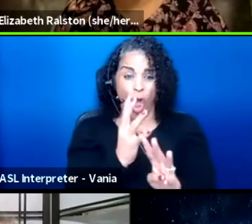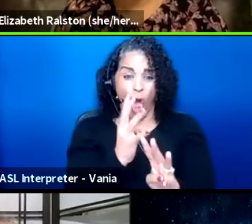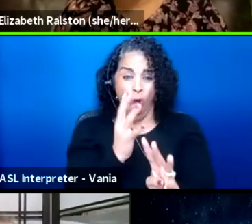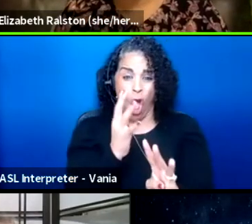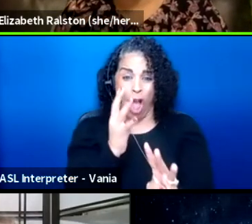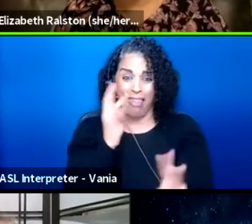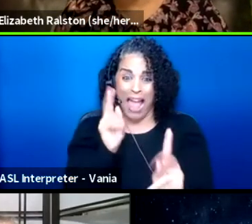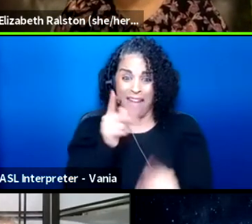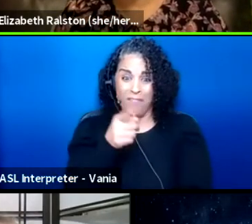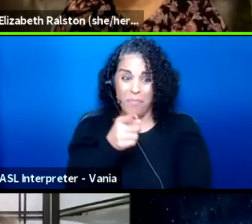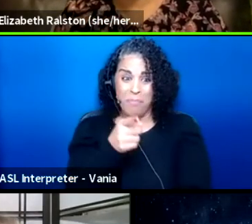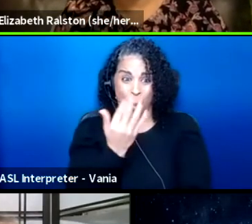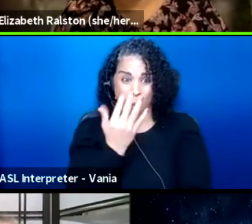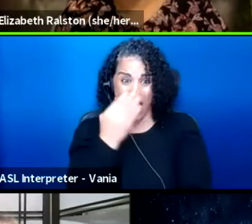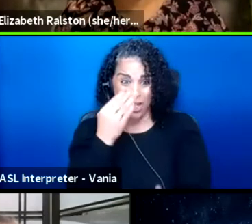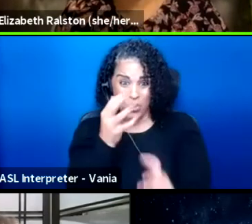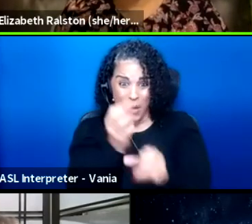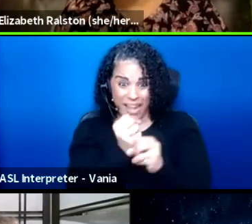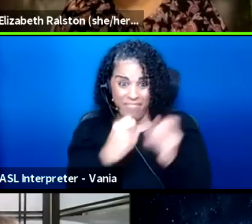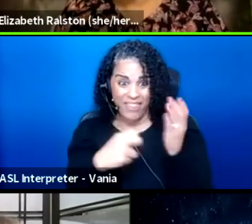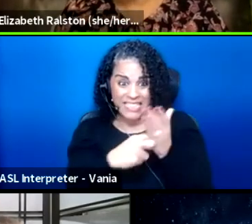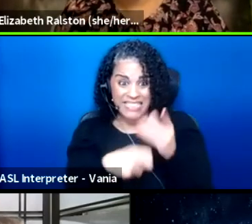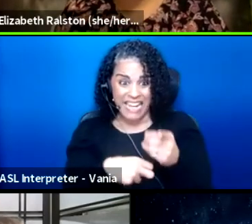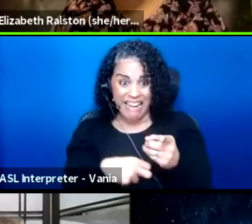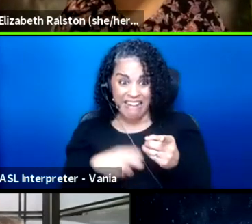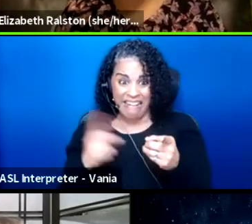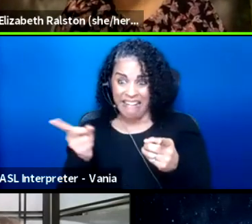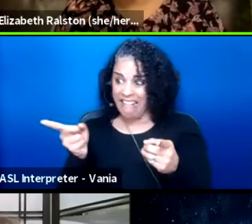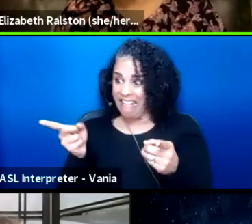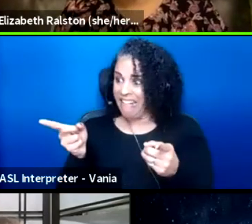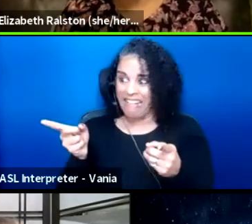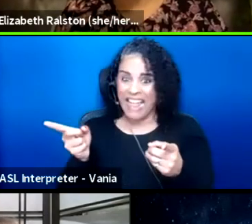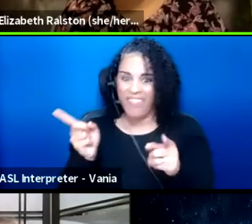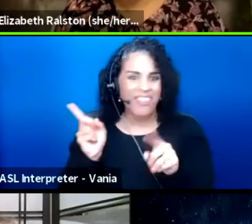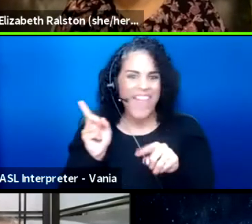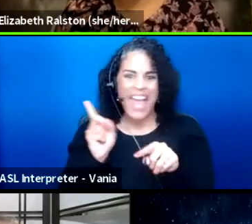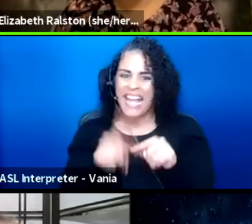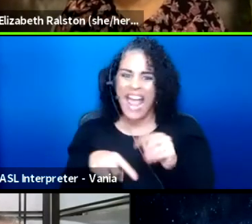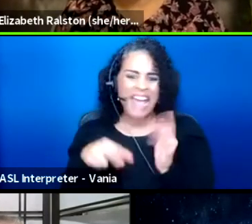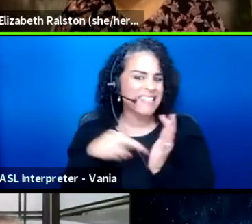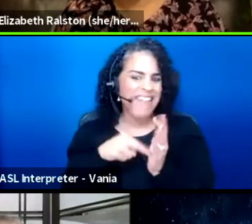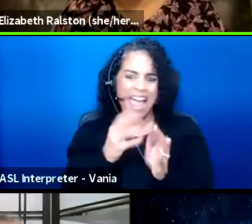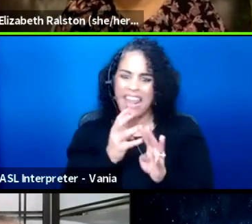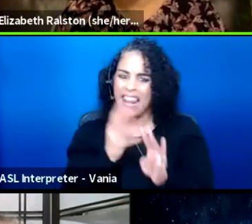of people waiting to get their tickets, and they cannot stand in line for that long,